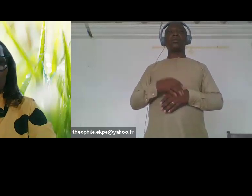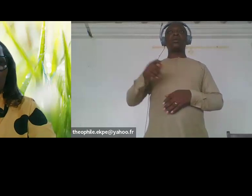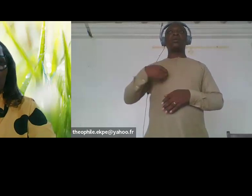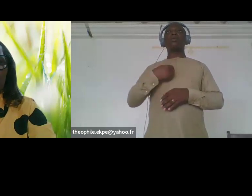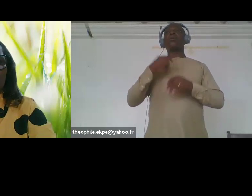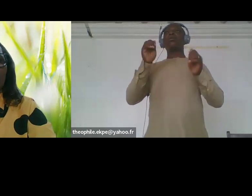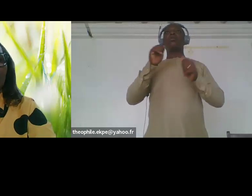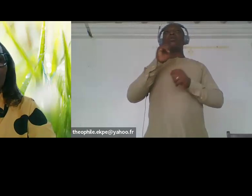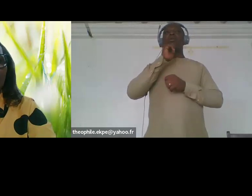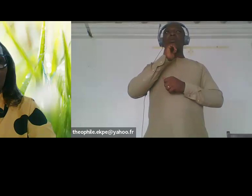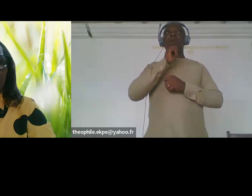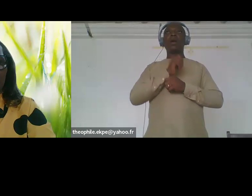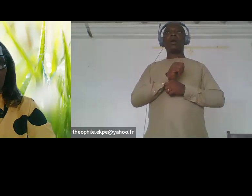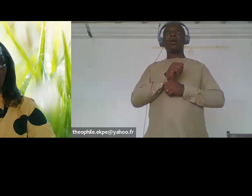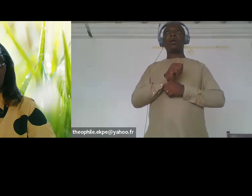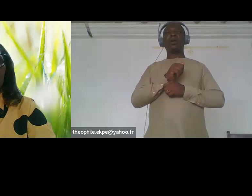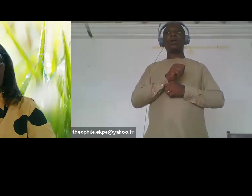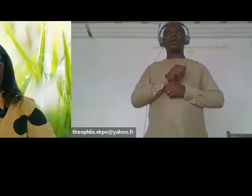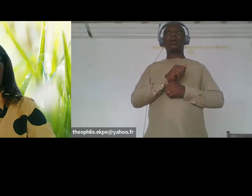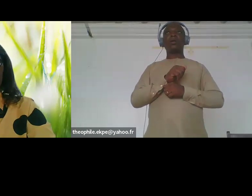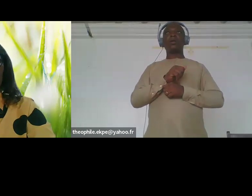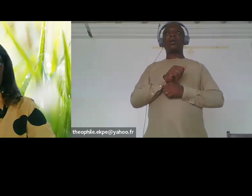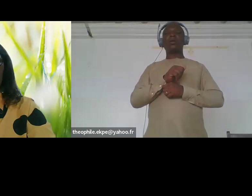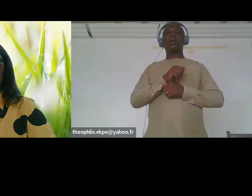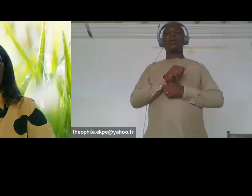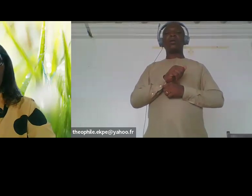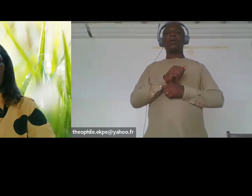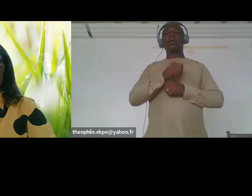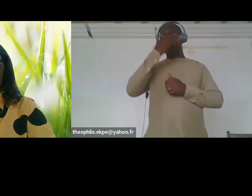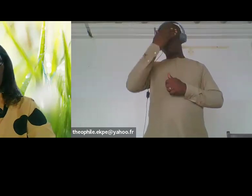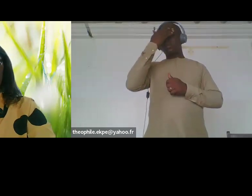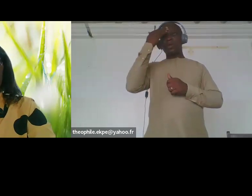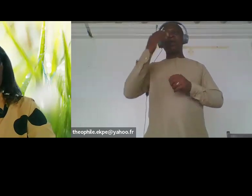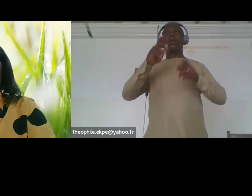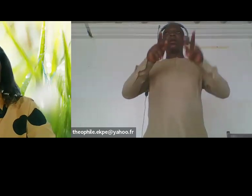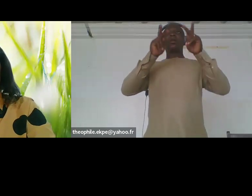disabilities left behind as part of the prevention and response of the climate